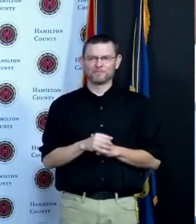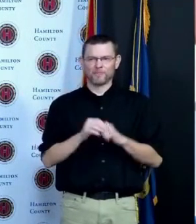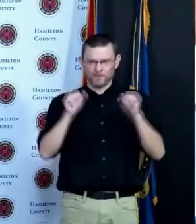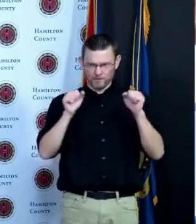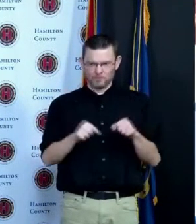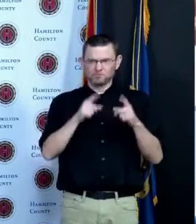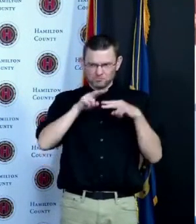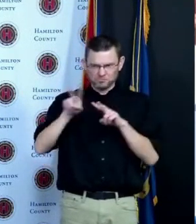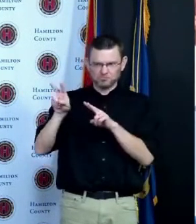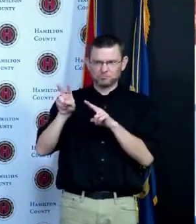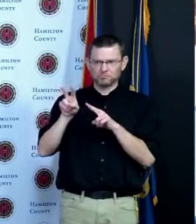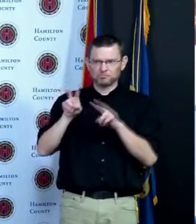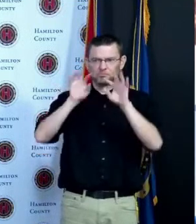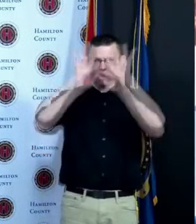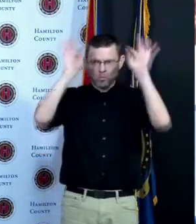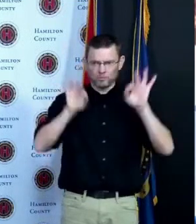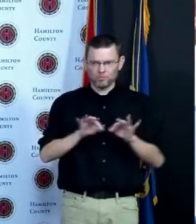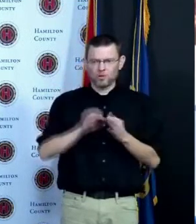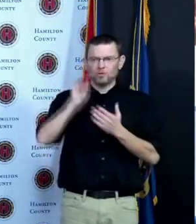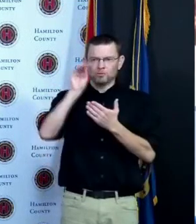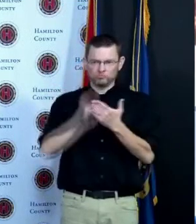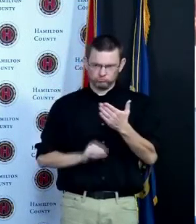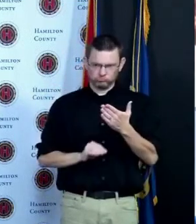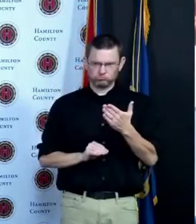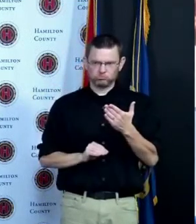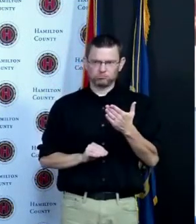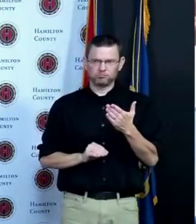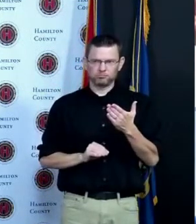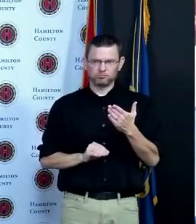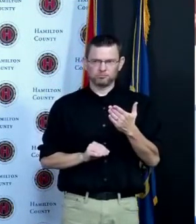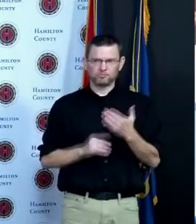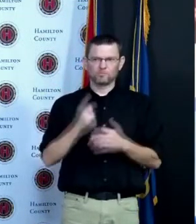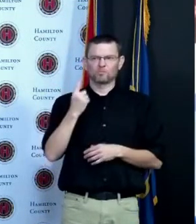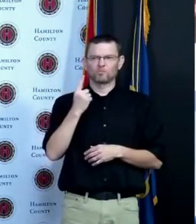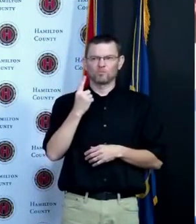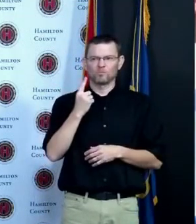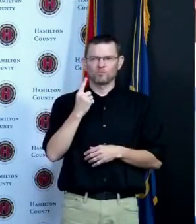types of locations we've been in contact with a brewery and are exploring vaccinations at the